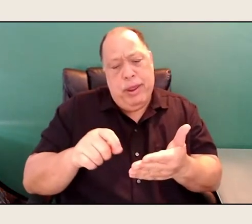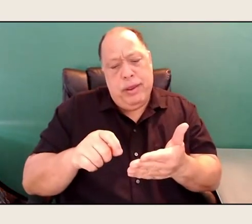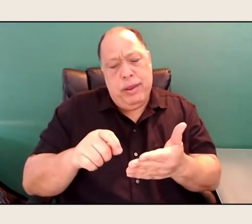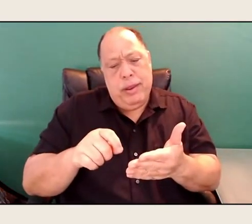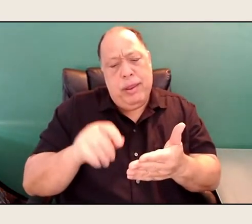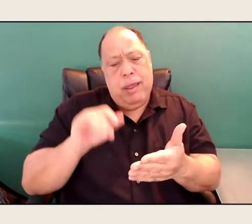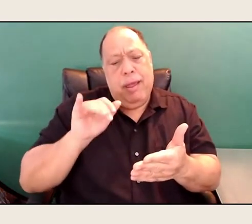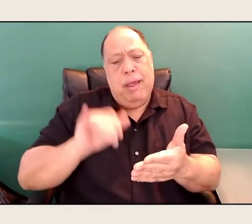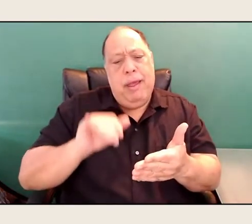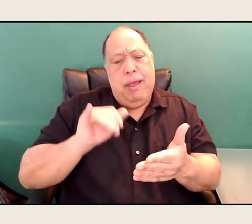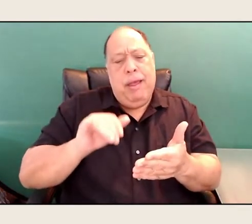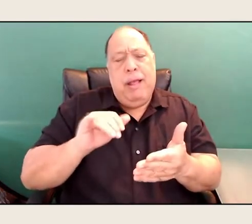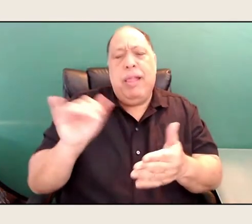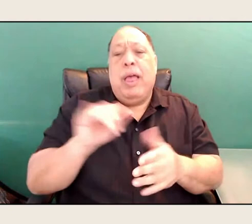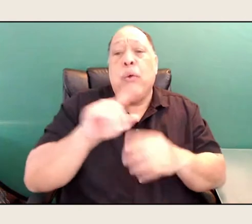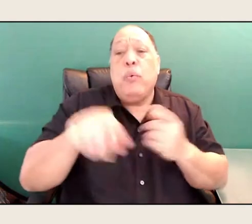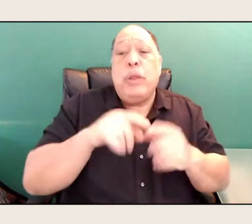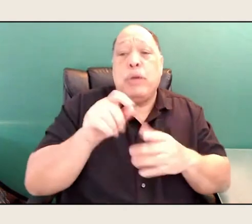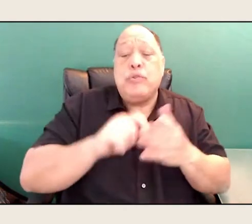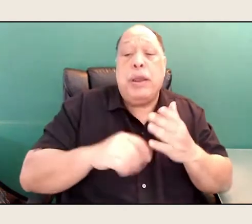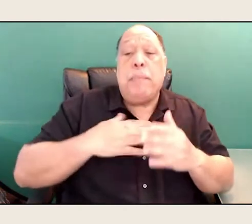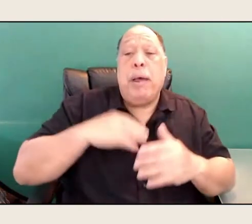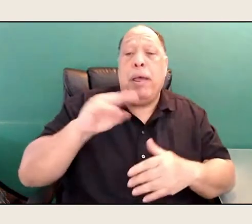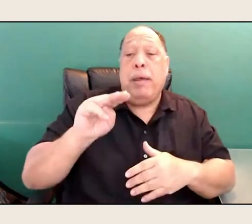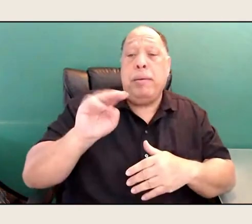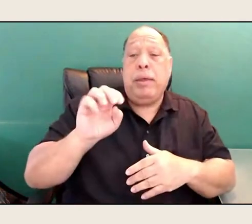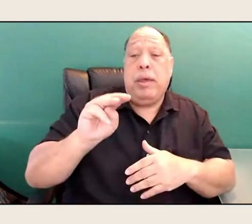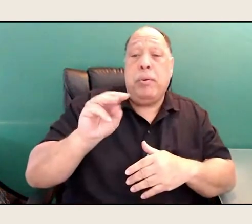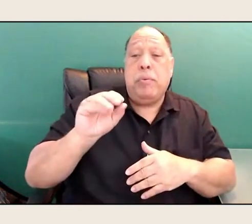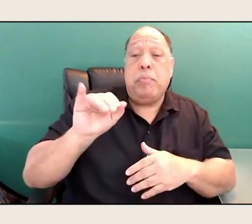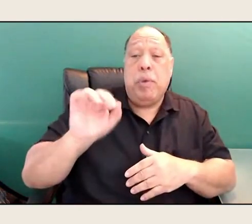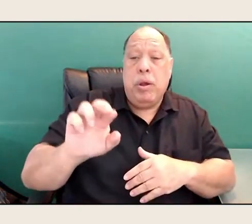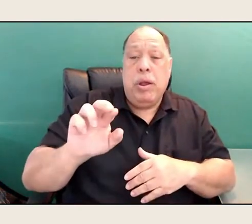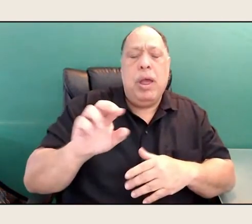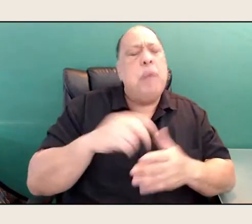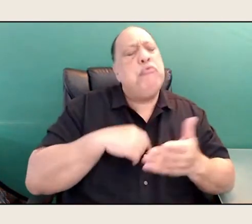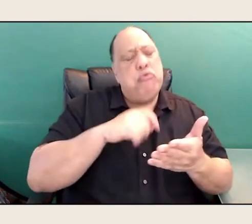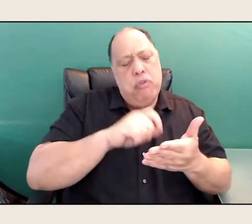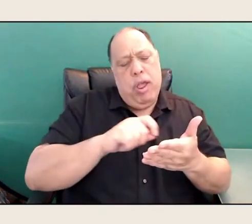the one line I remember is like I'm riding along, and then here's the poetry spirit,